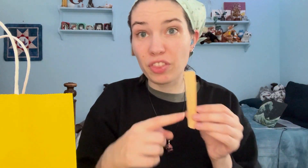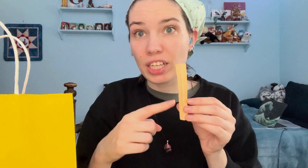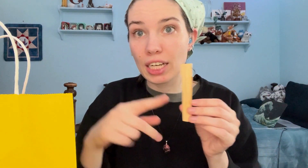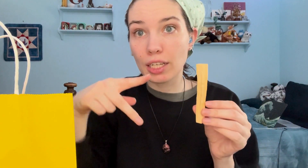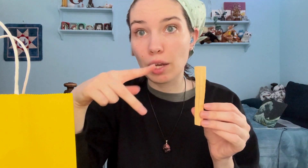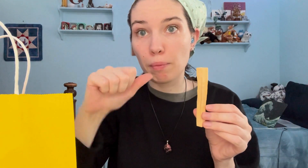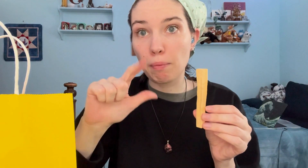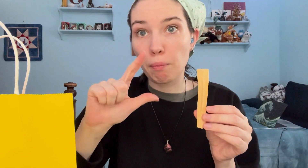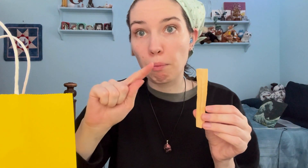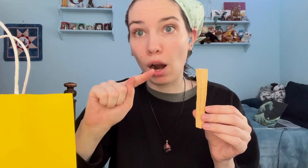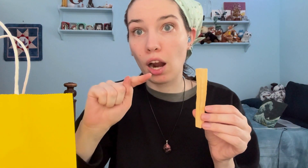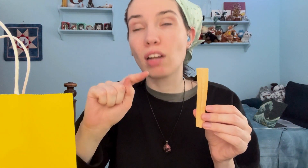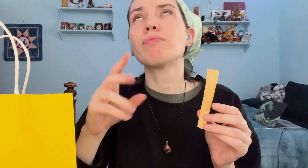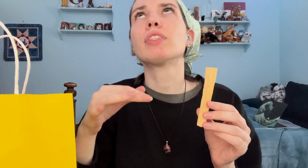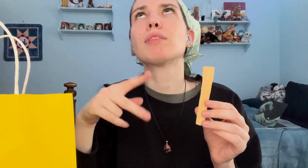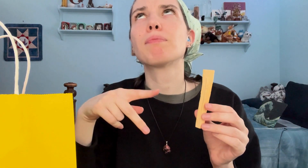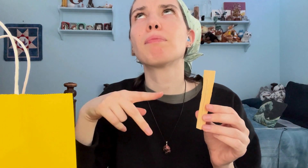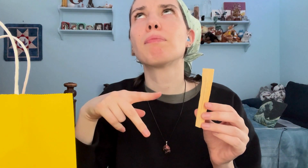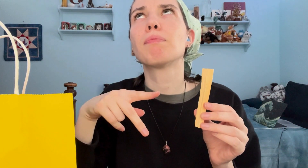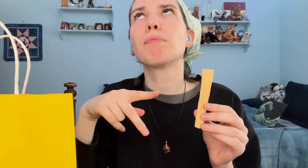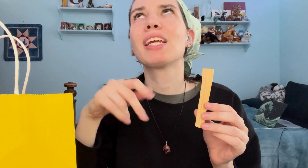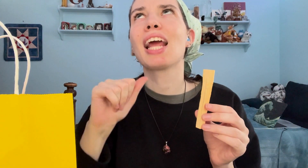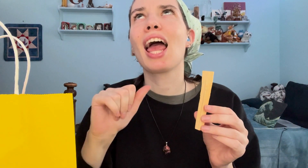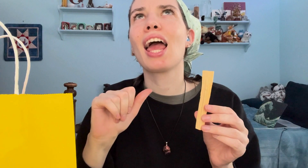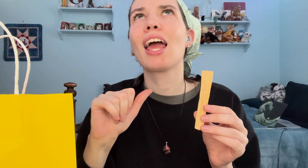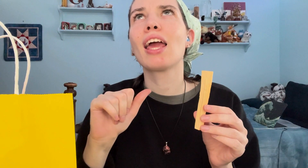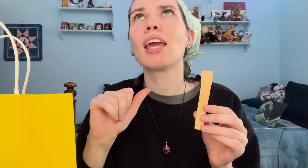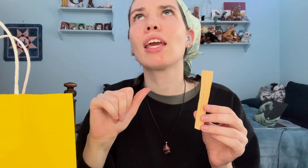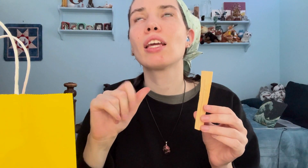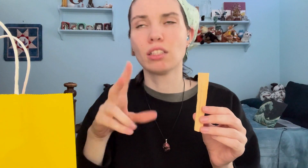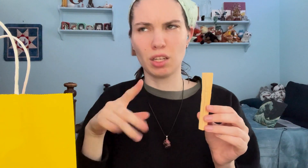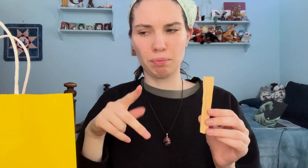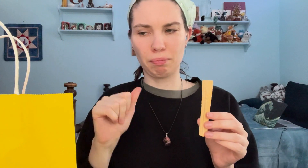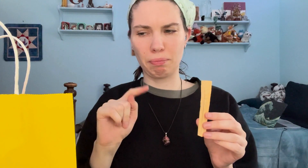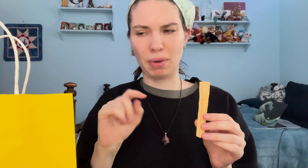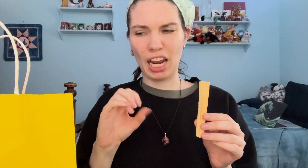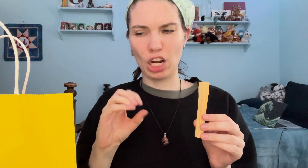This is palt- Pa... Patlo...